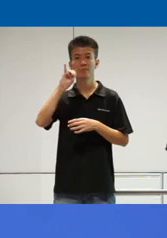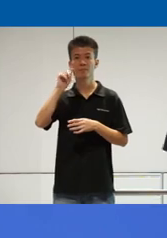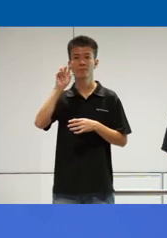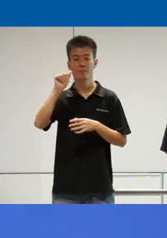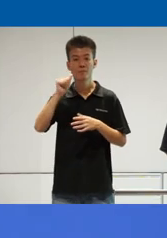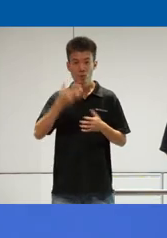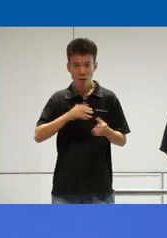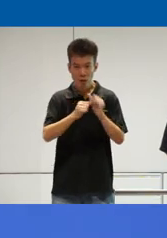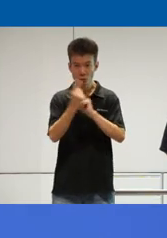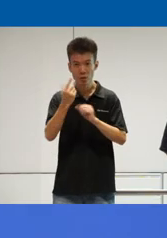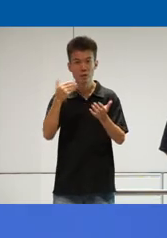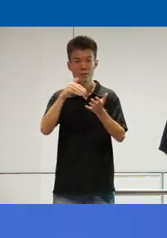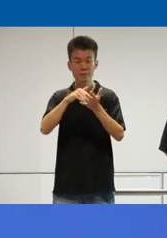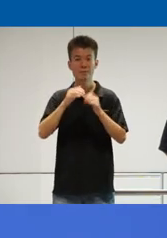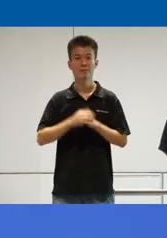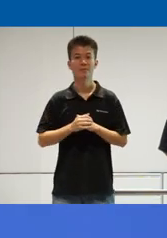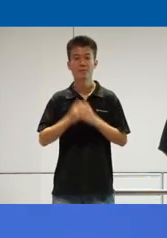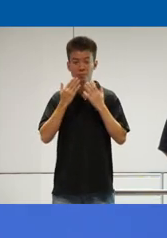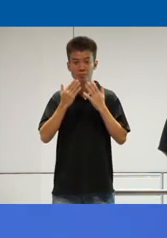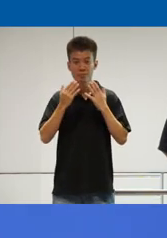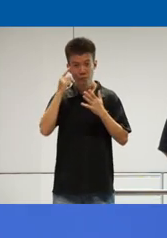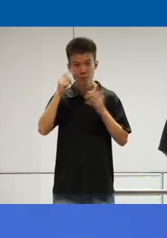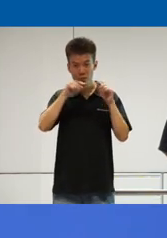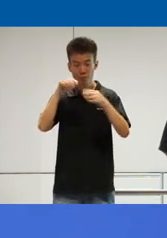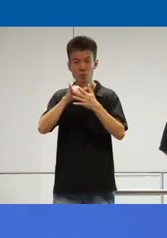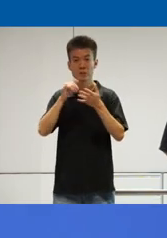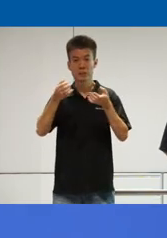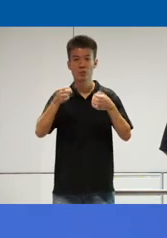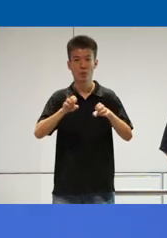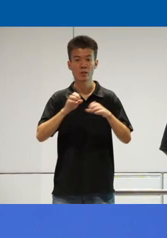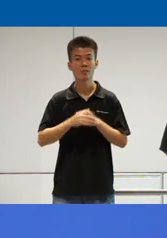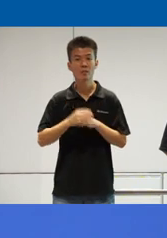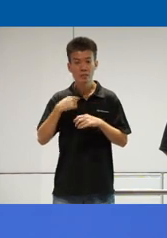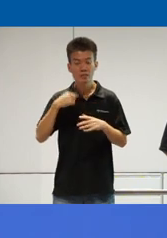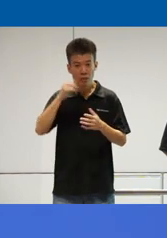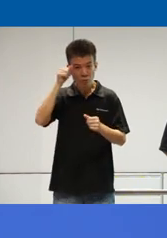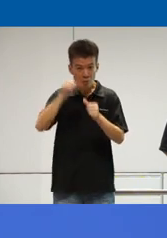welcome everyone again uh and thank you for coming to the event oh I just remembered I should slow